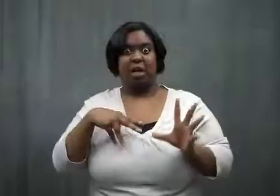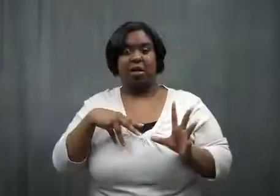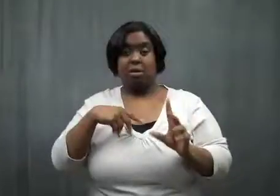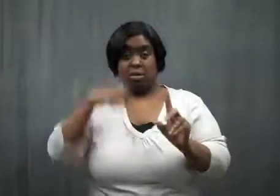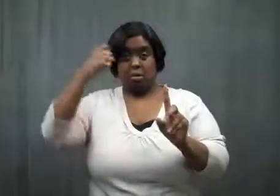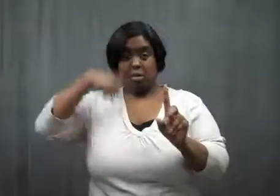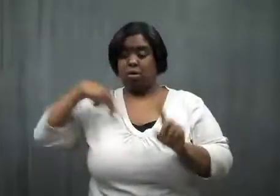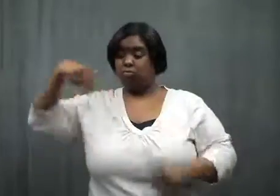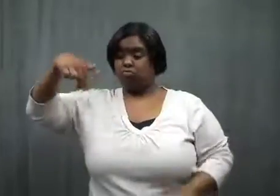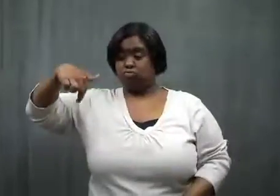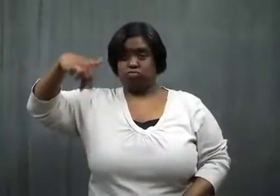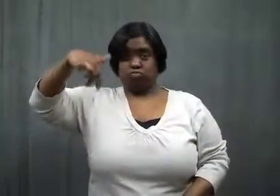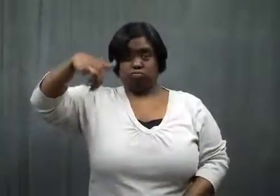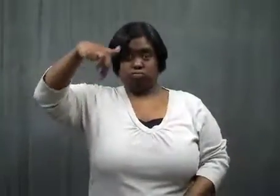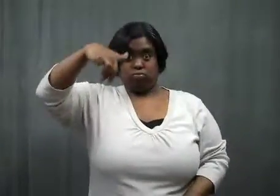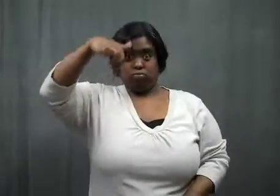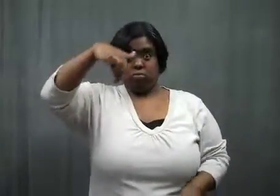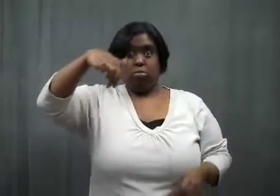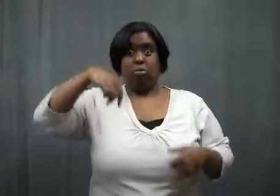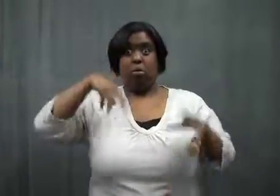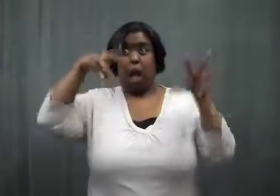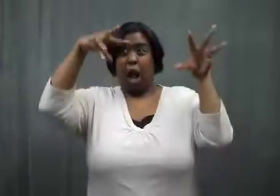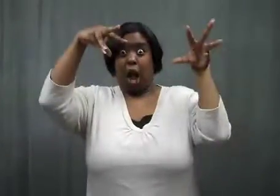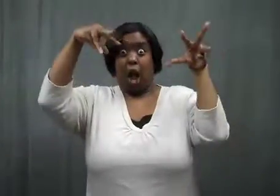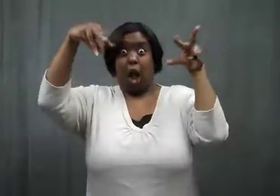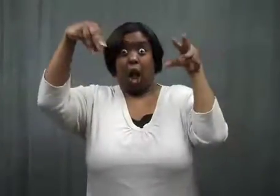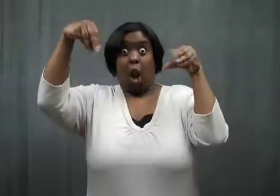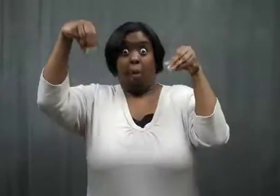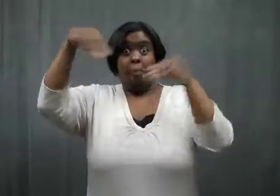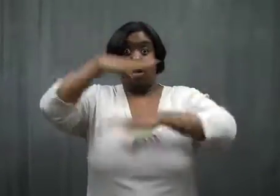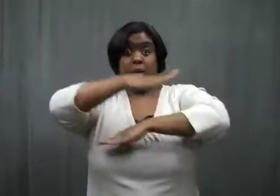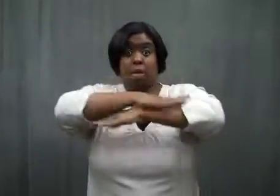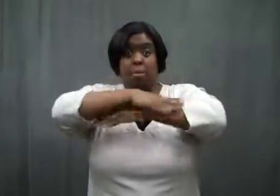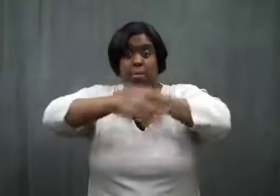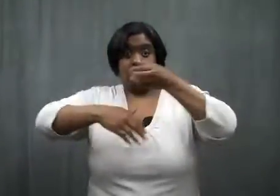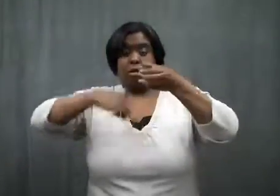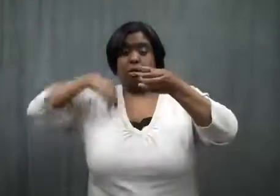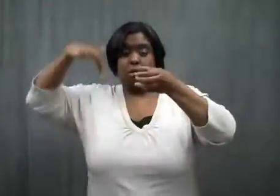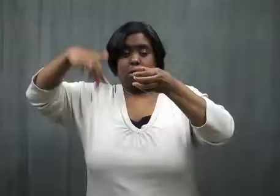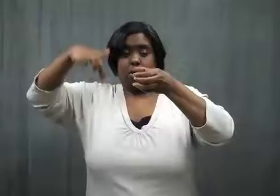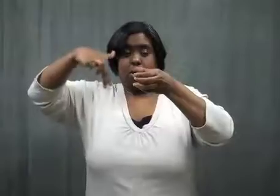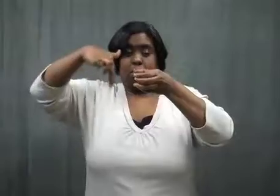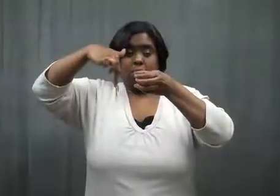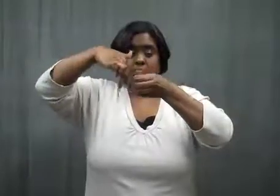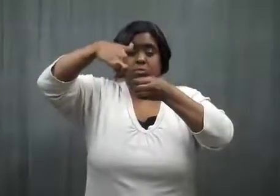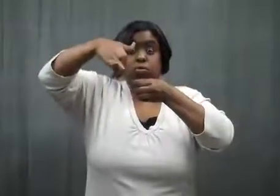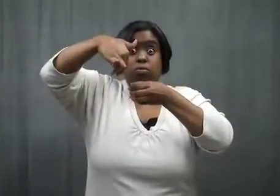When they went out, I was walking towards a table, and I hit it.